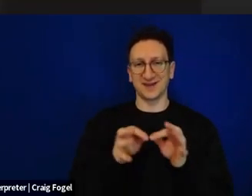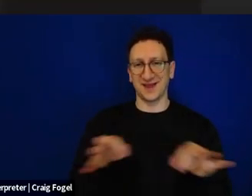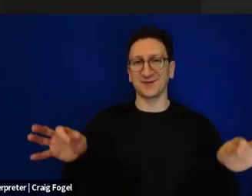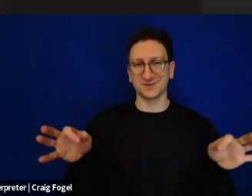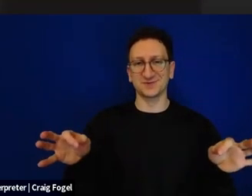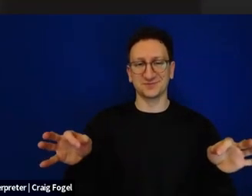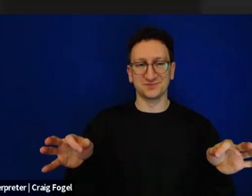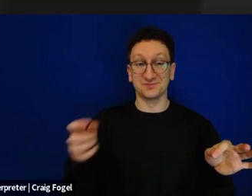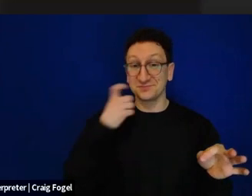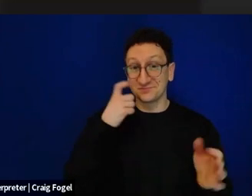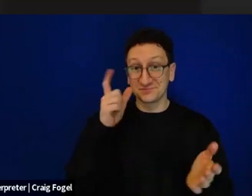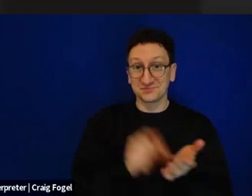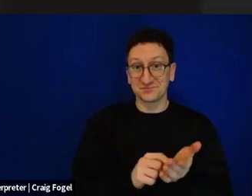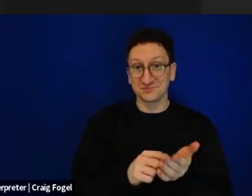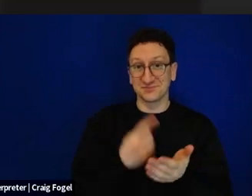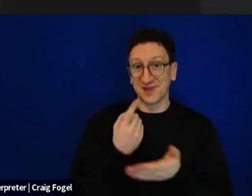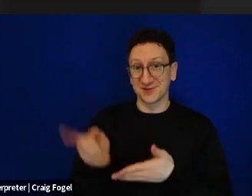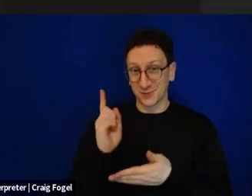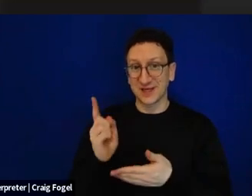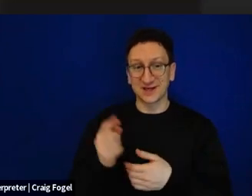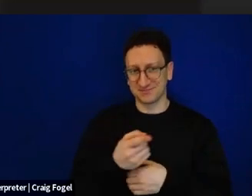This is a copy of its cover. And the illustrator of that